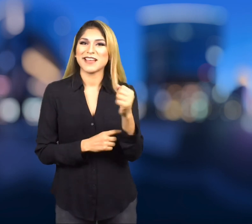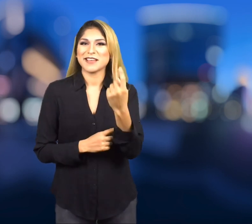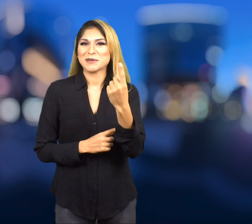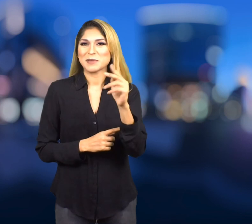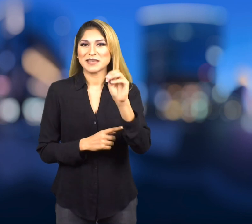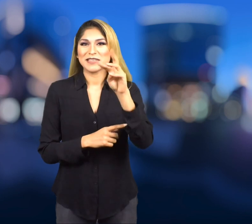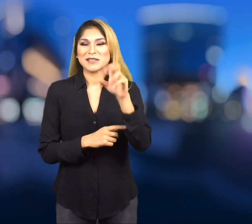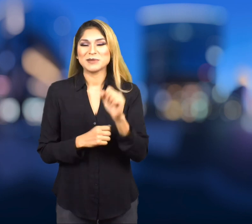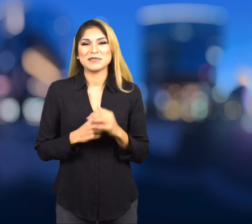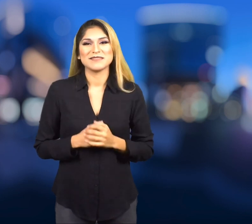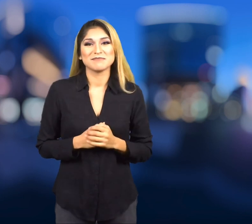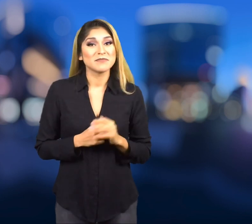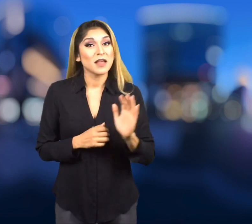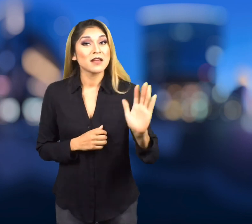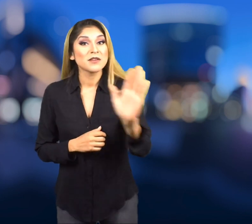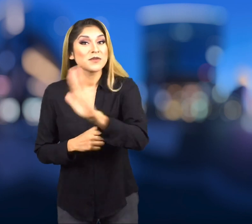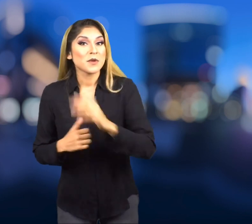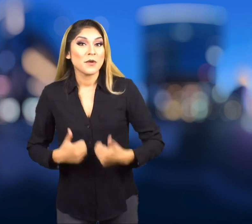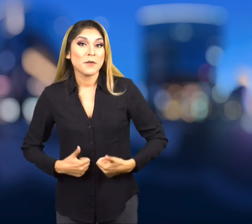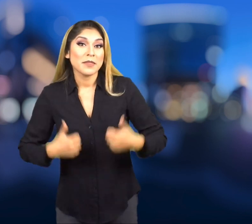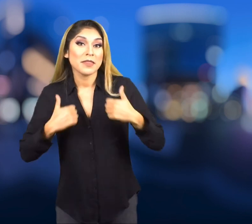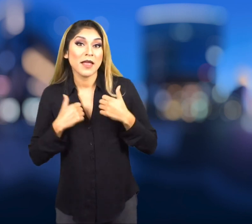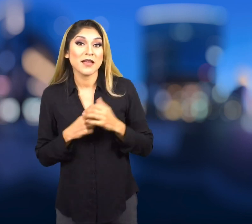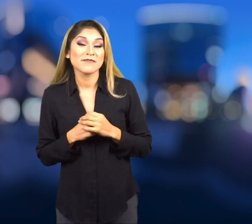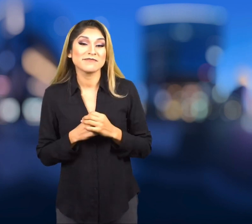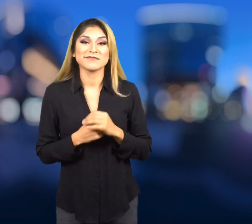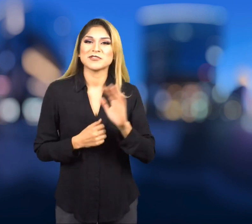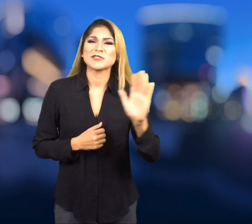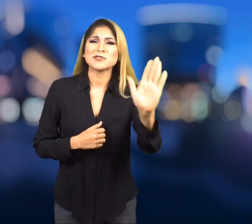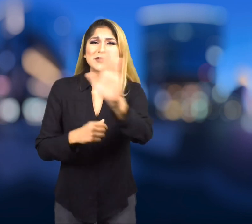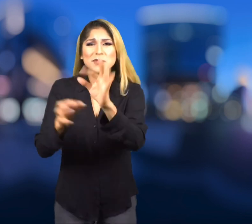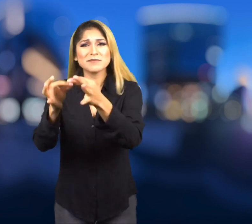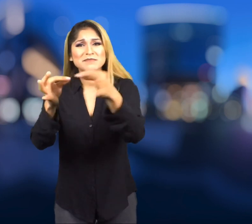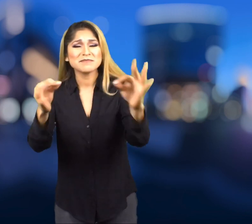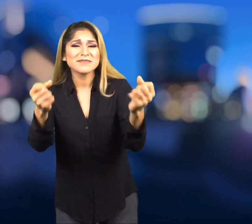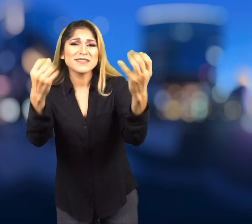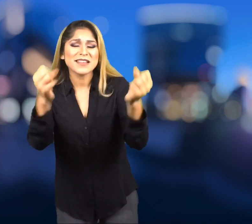Sign1News. Your life. Your language.